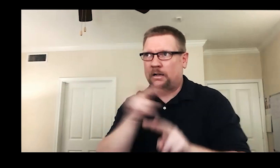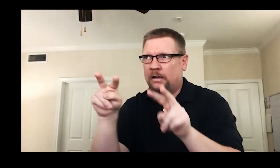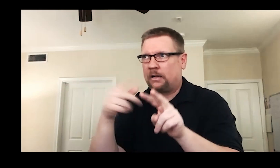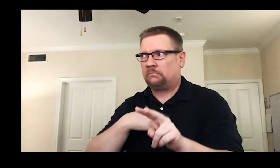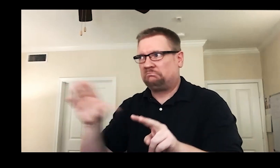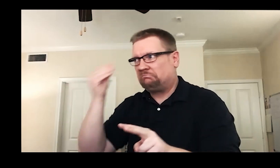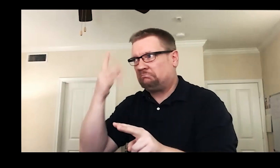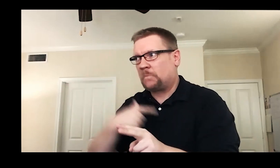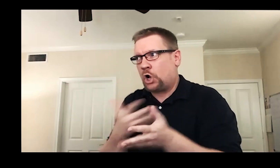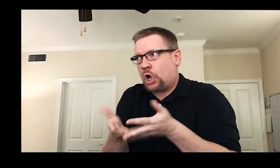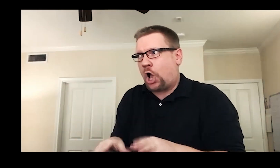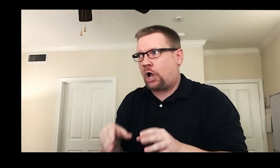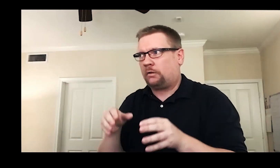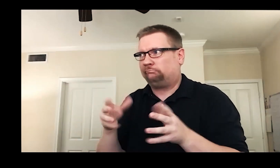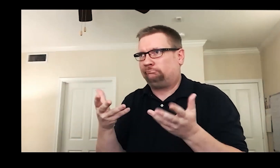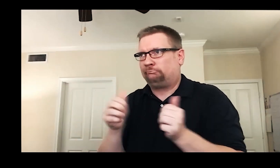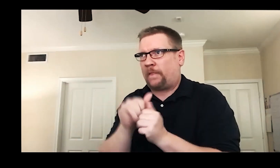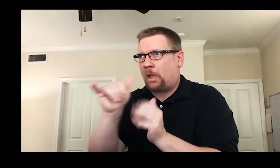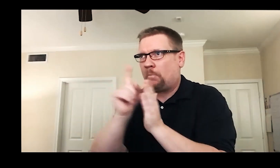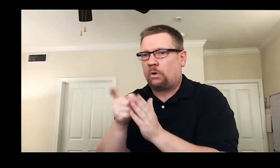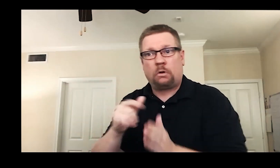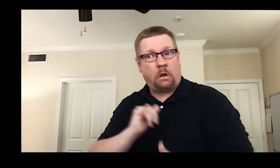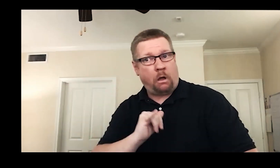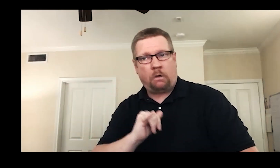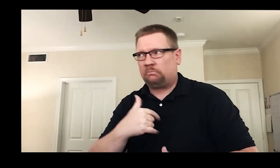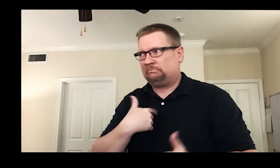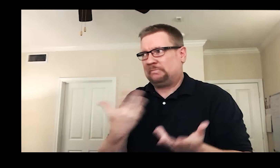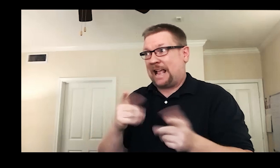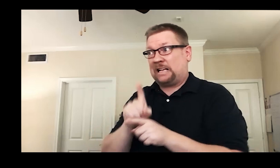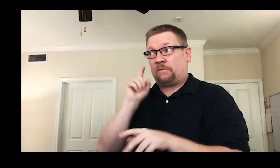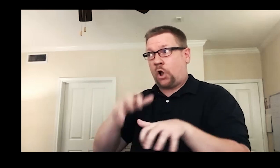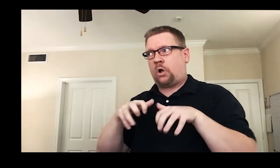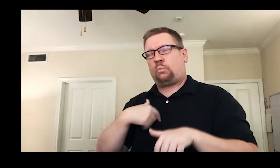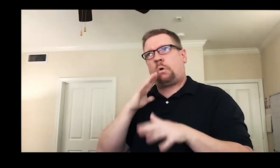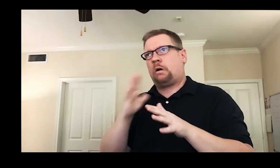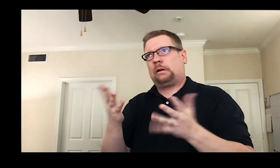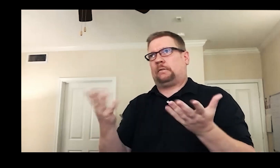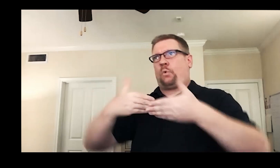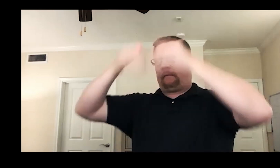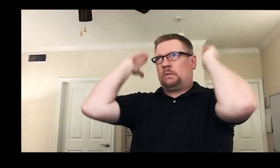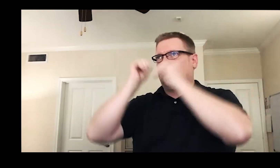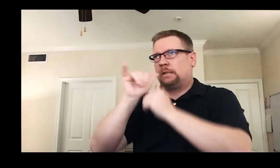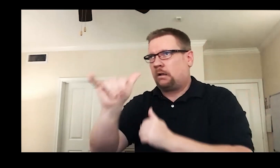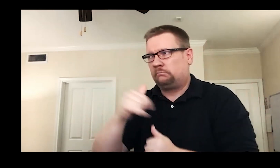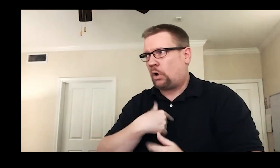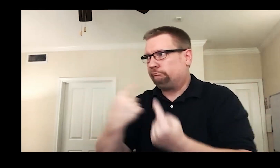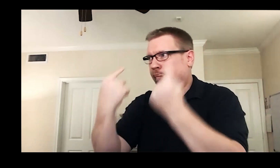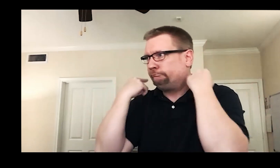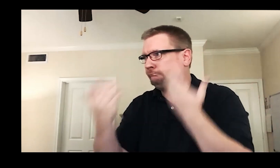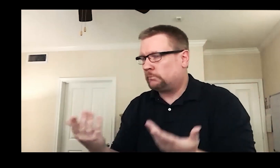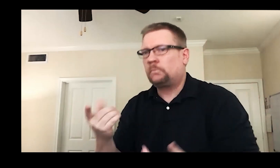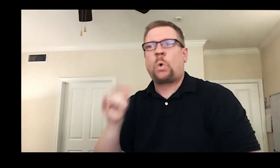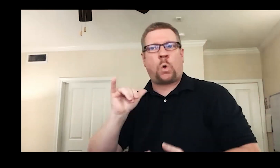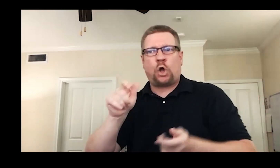but if the focus is lost, so too is the meaning and therefore the whole story. Working with a